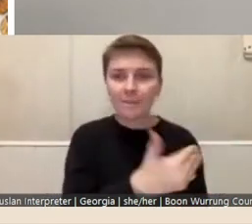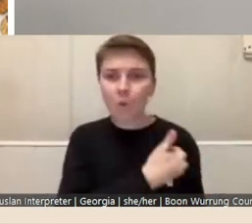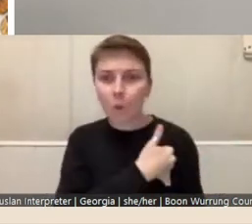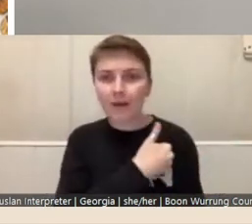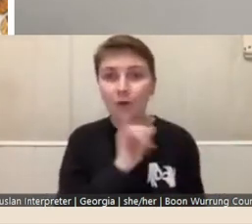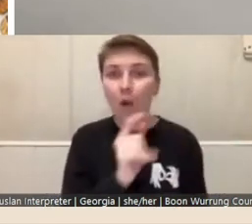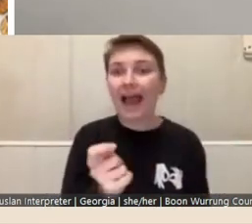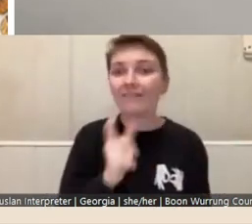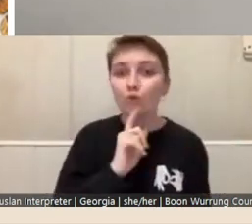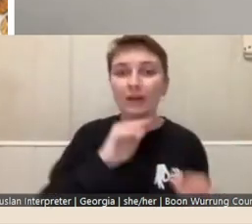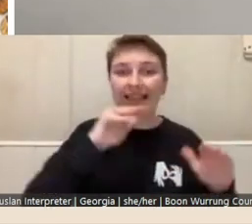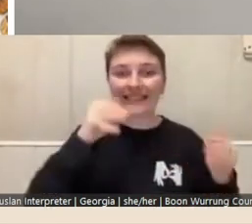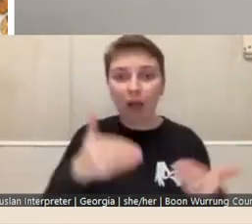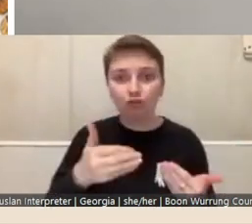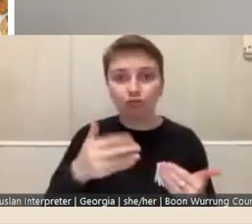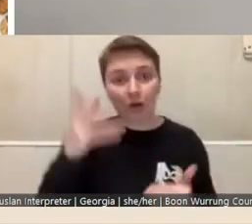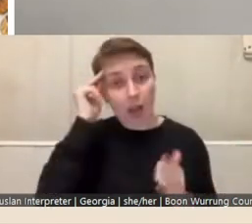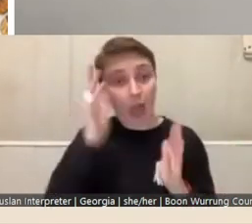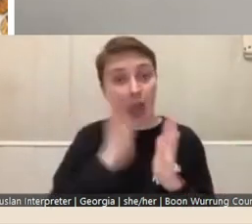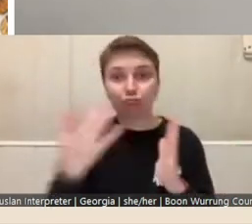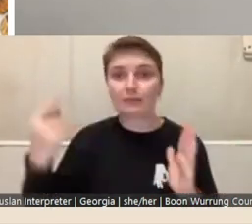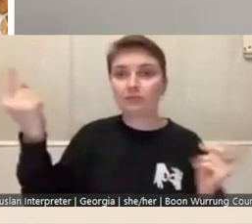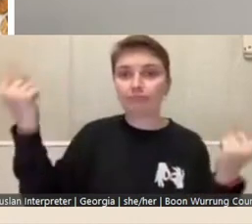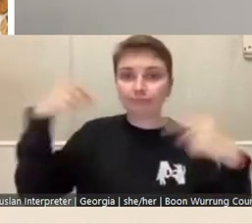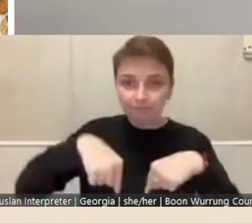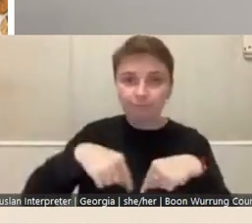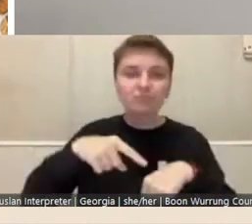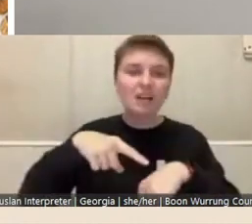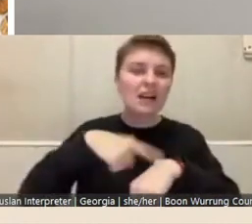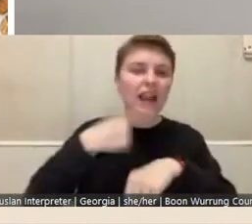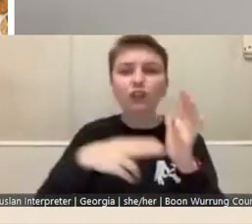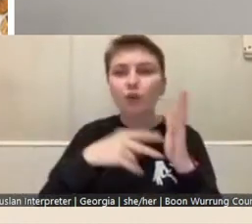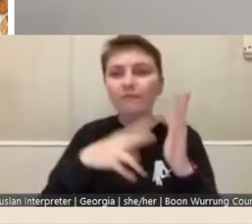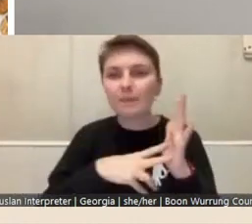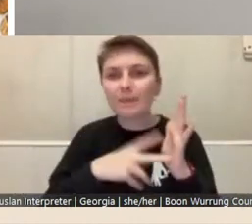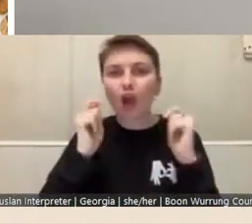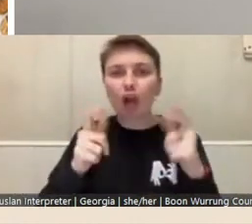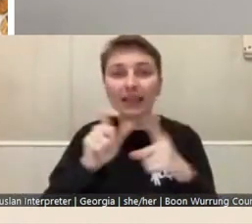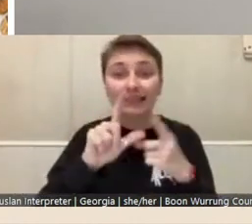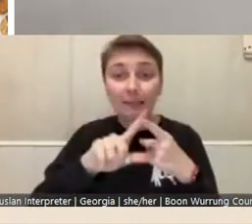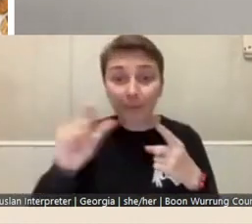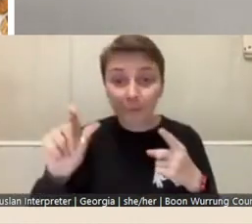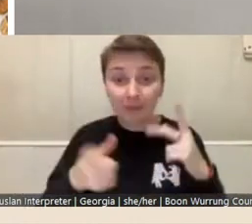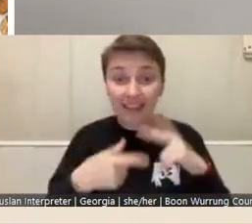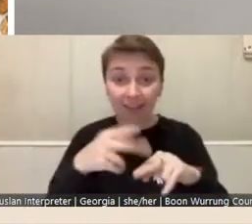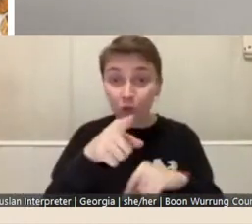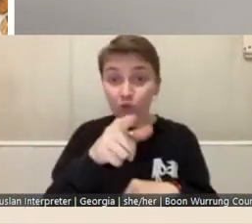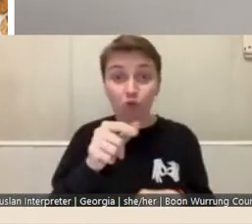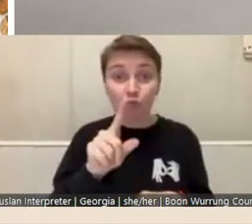at the library in late November – early December. If you're not going to be available for an induction